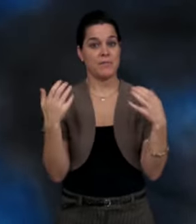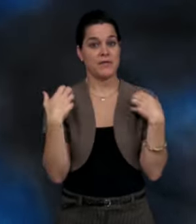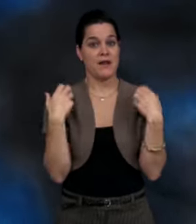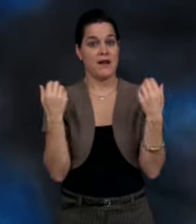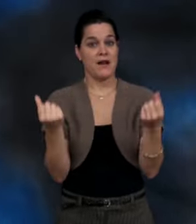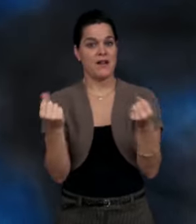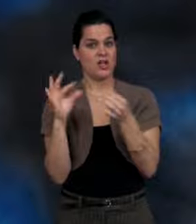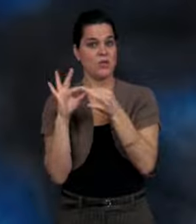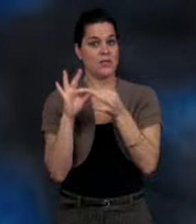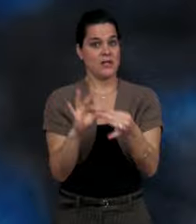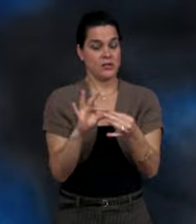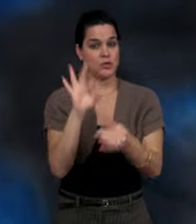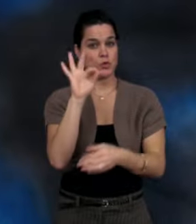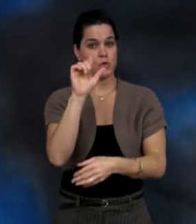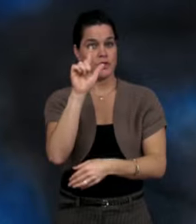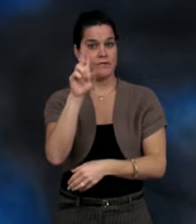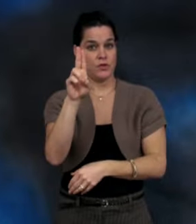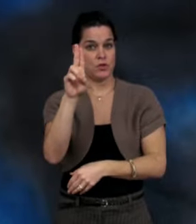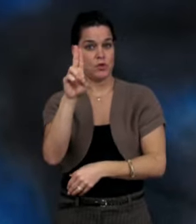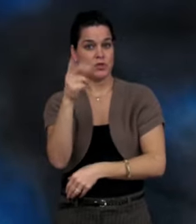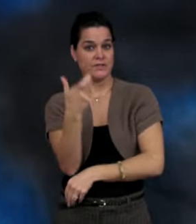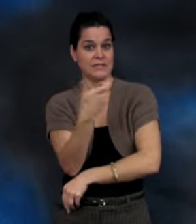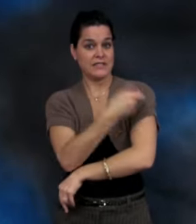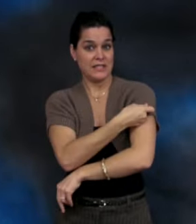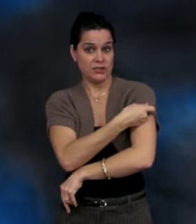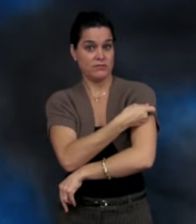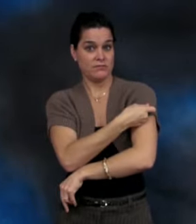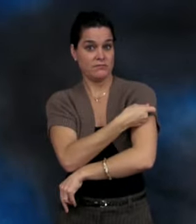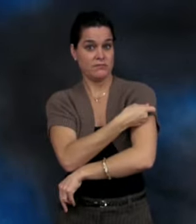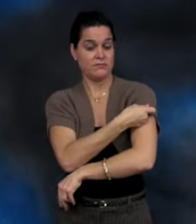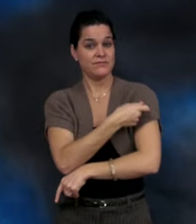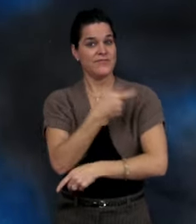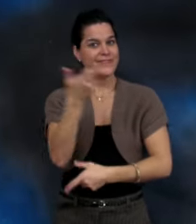Public Health. This information is in regards to the flu